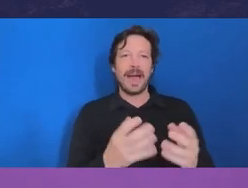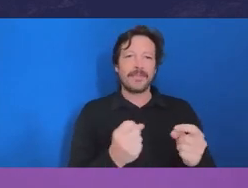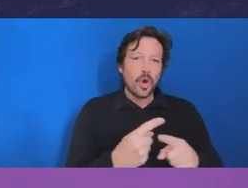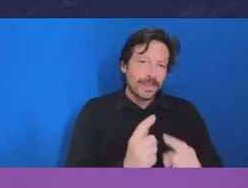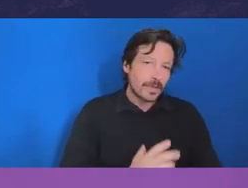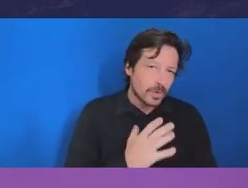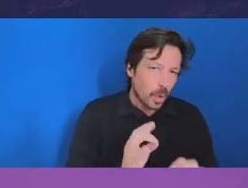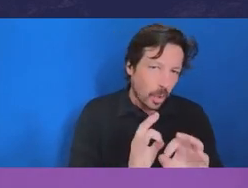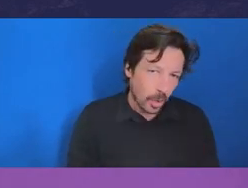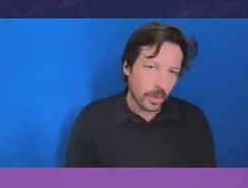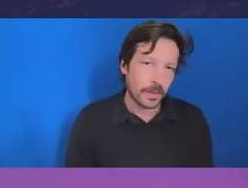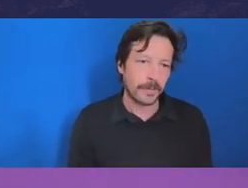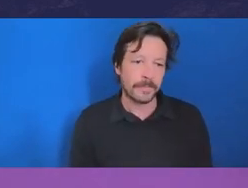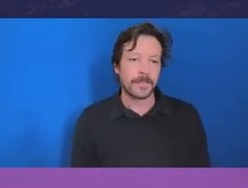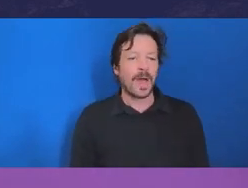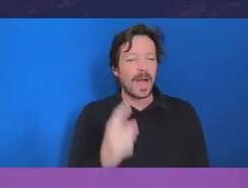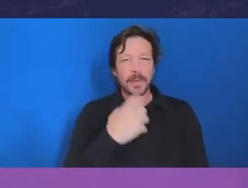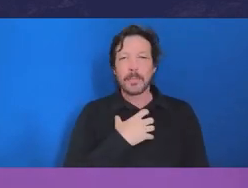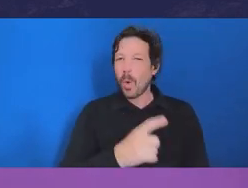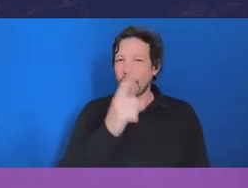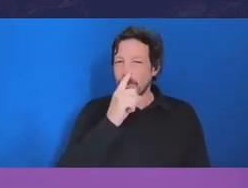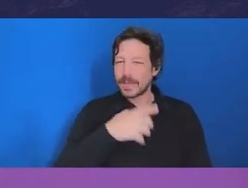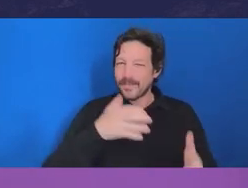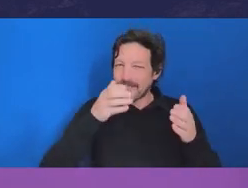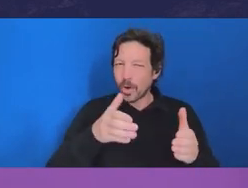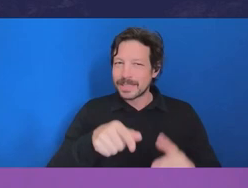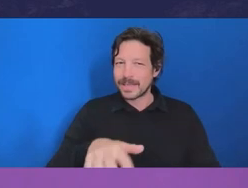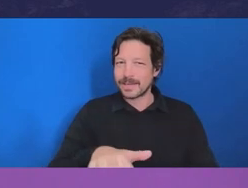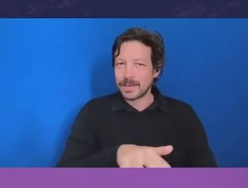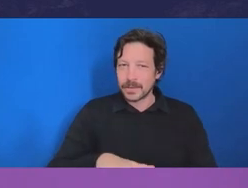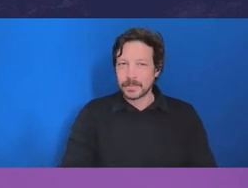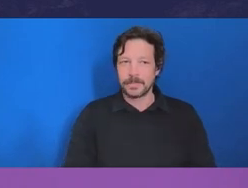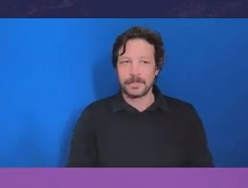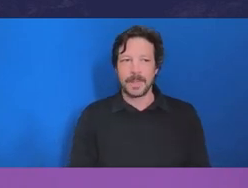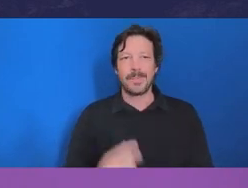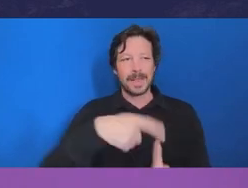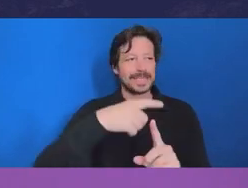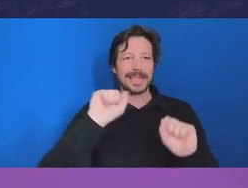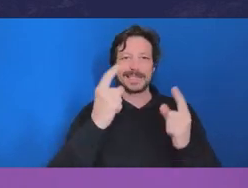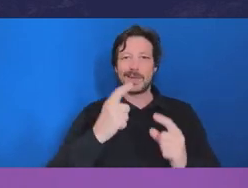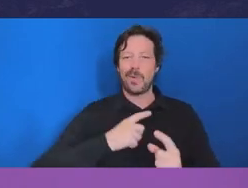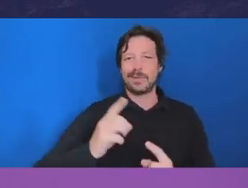and people need to appreciate the central cause of it. I think the other psychological factor that could be playing with people's